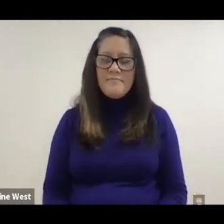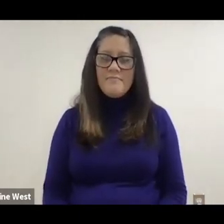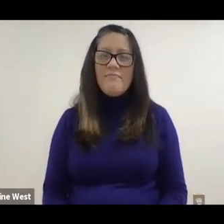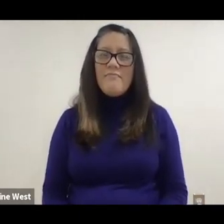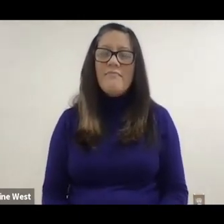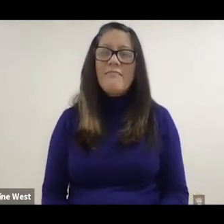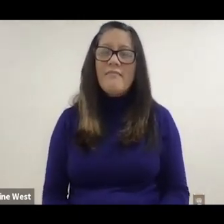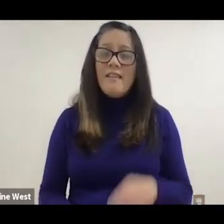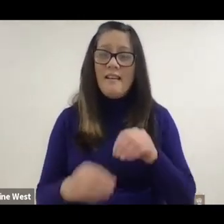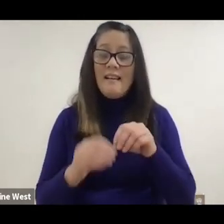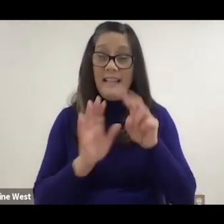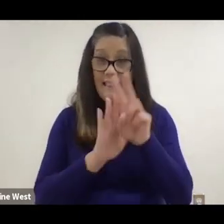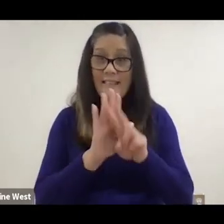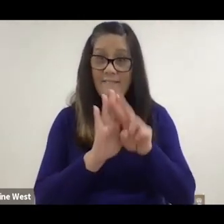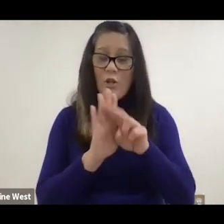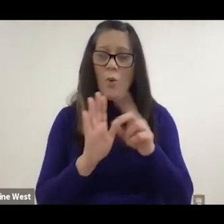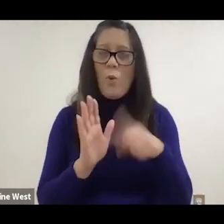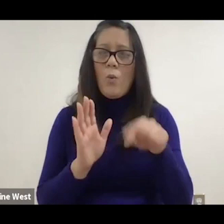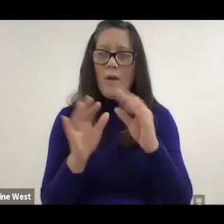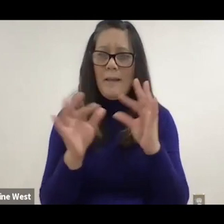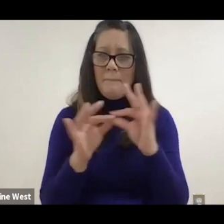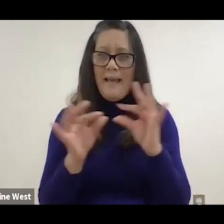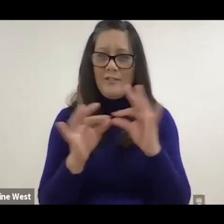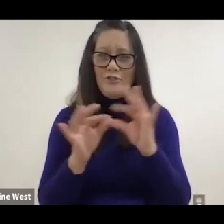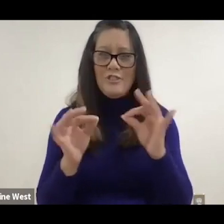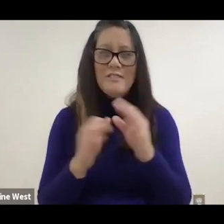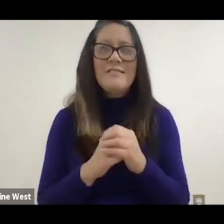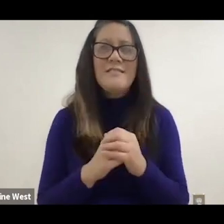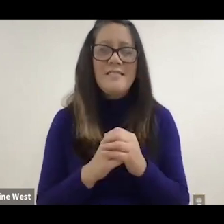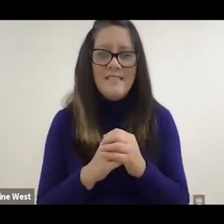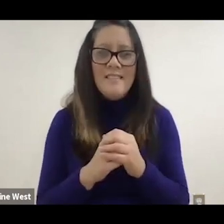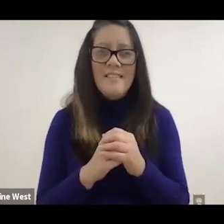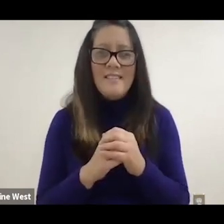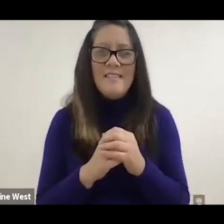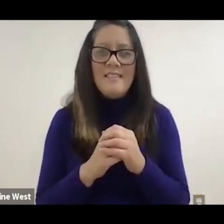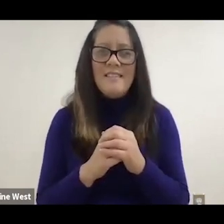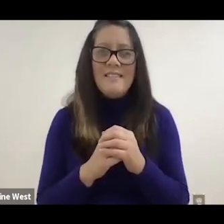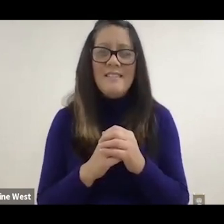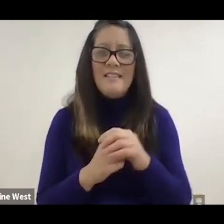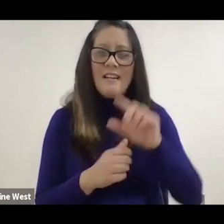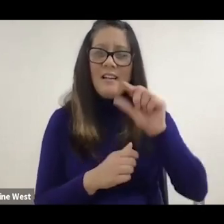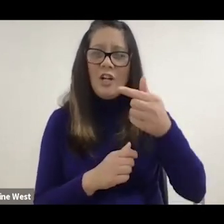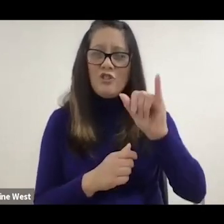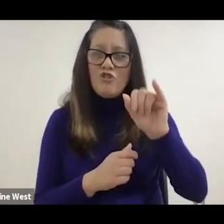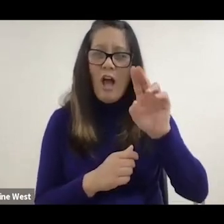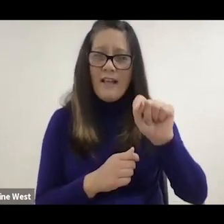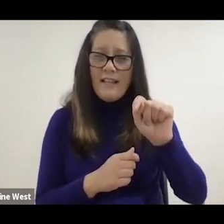video before we even realize that Giant Eagle that approached us, which is the local grocery store,